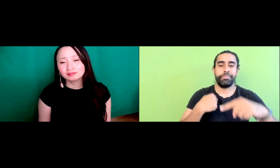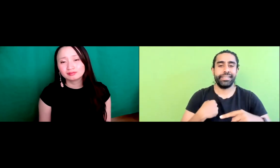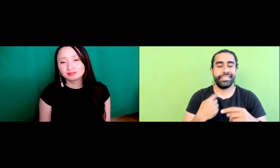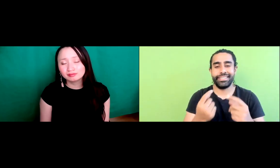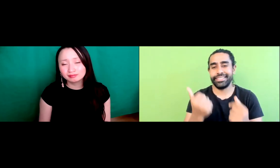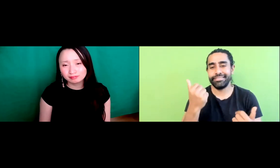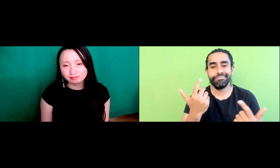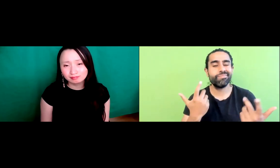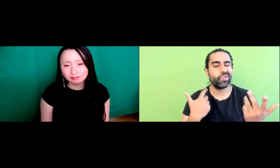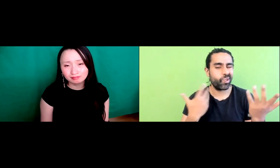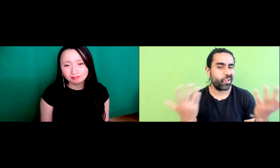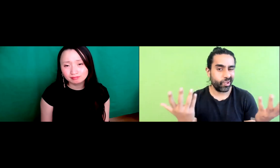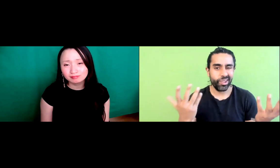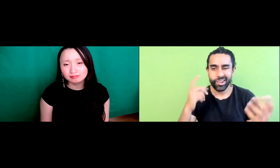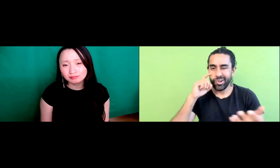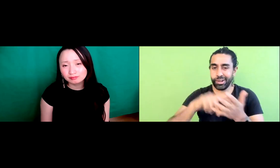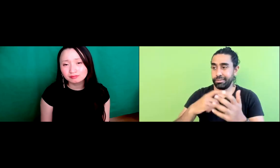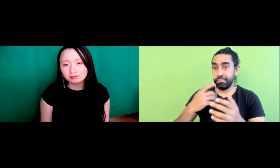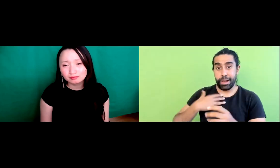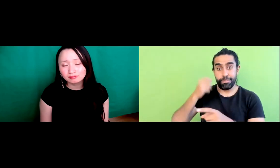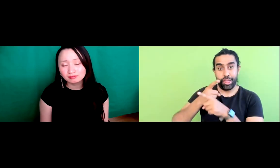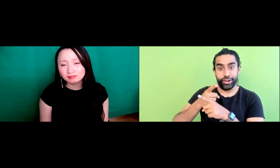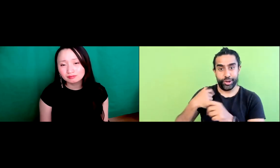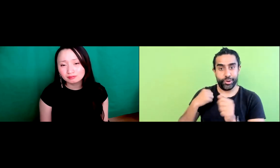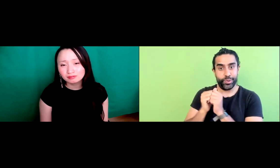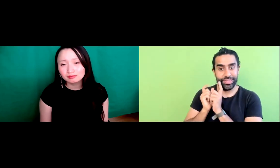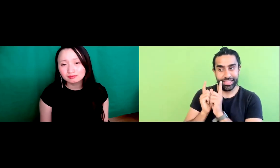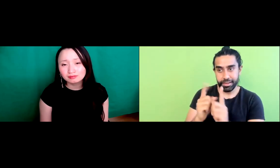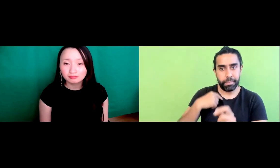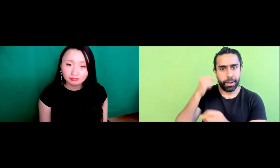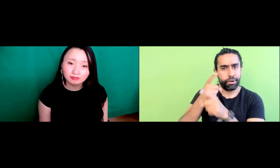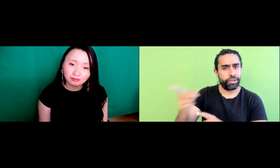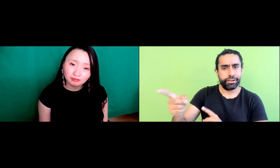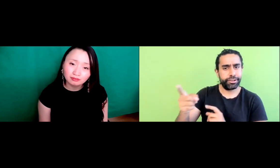of how I was perceived from the outside. So, I noticed that my brother who was with